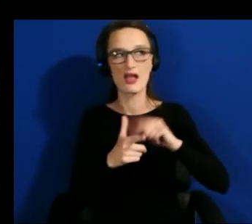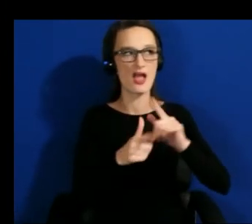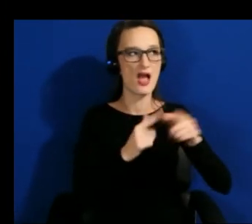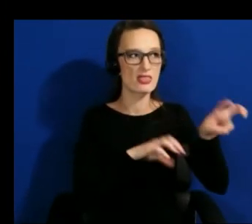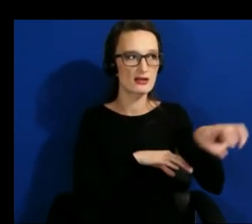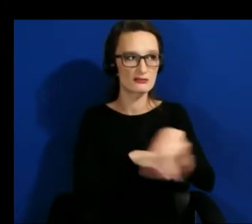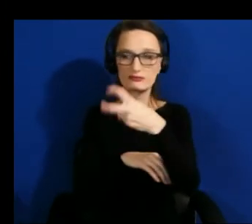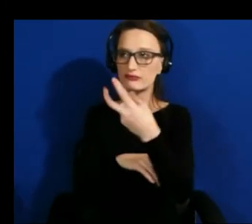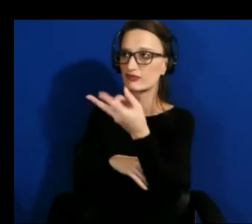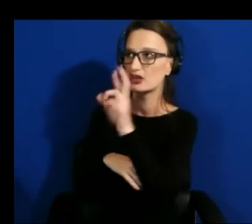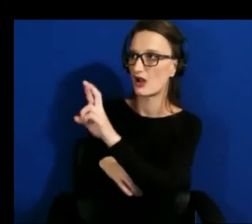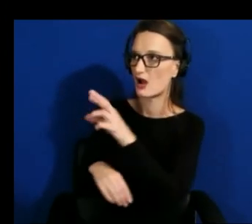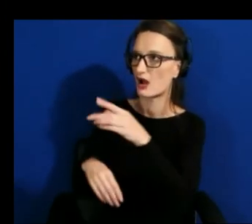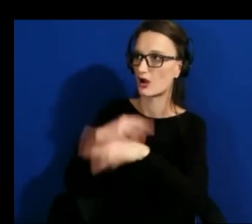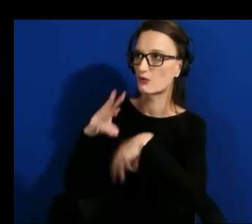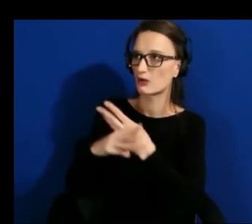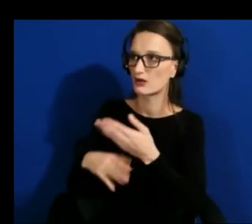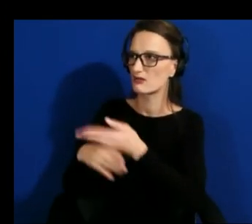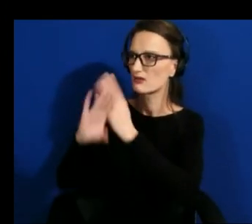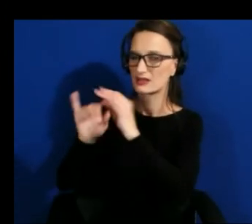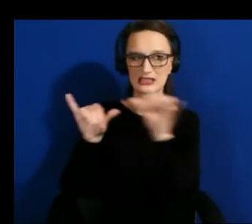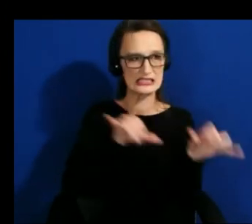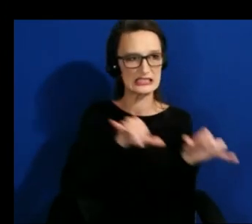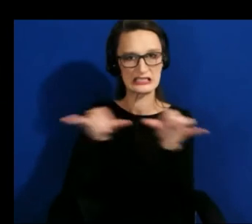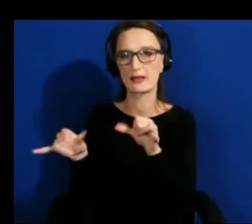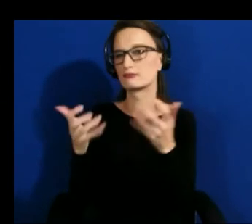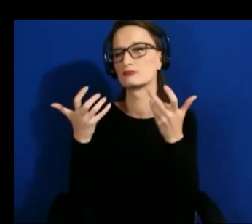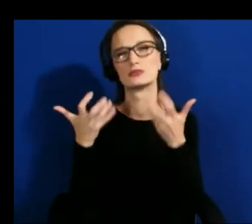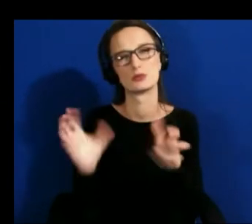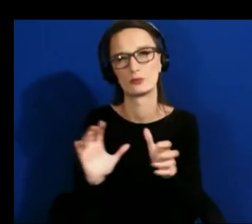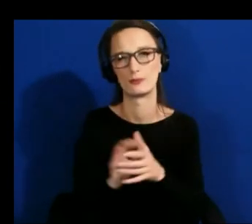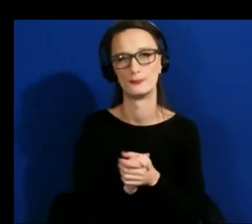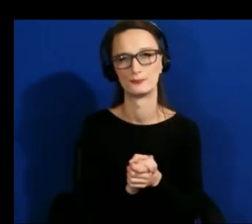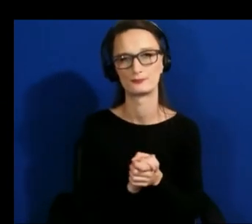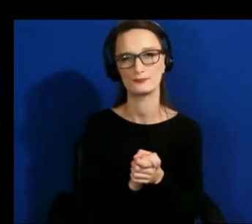so i think we really need like as a field need to broaden our kind of you know conception of